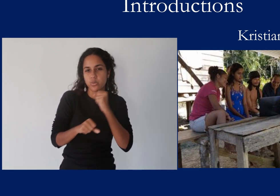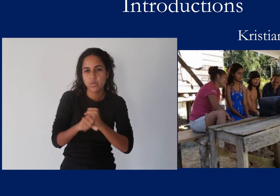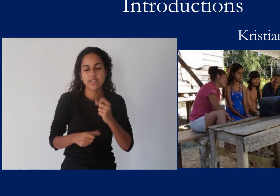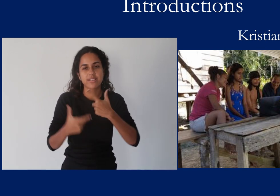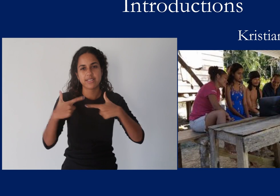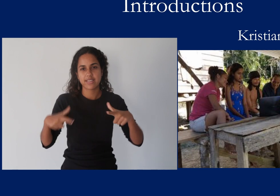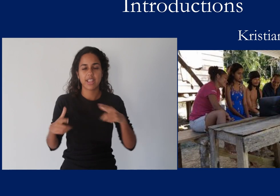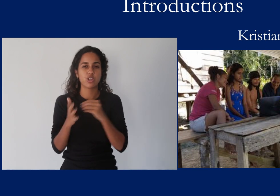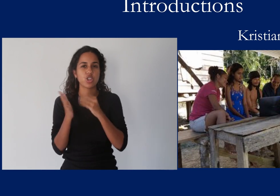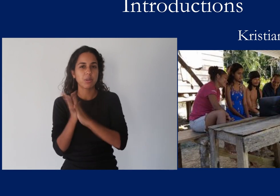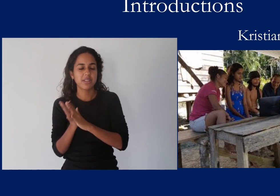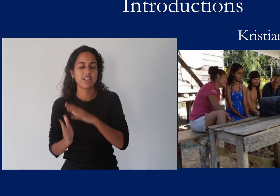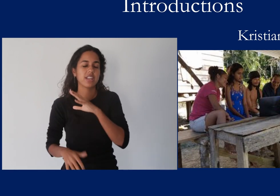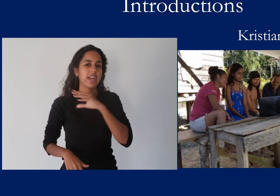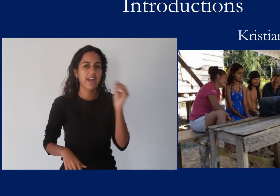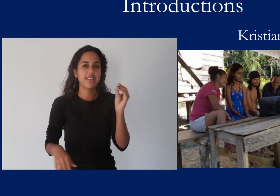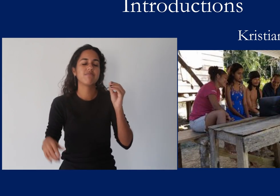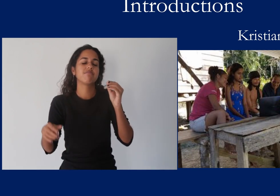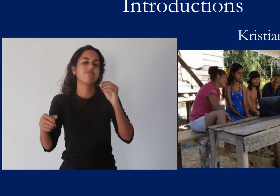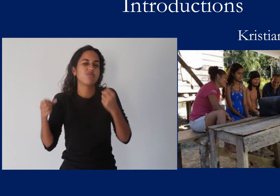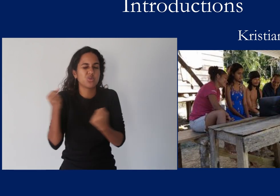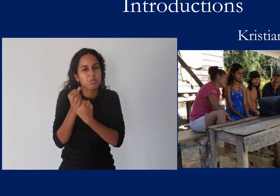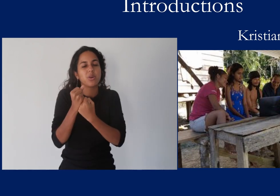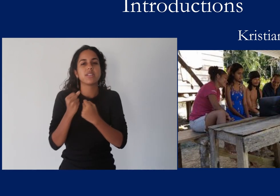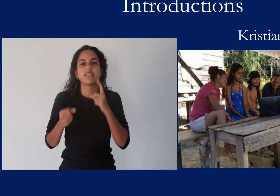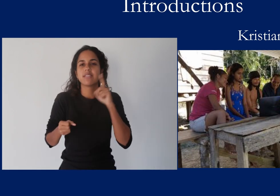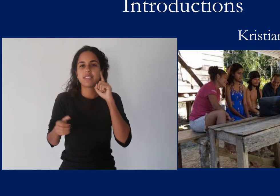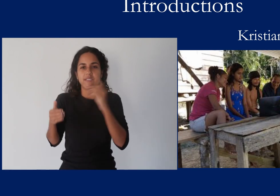documentation as well as supporting deaf leaders in sign language research.